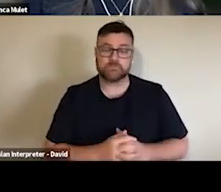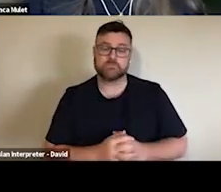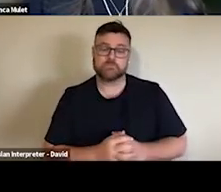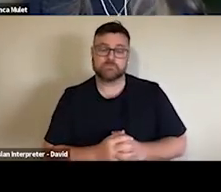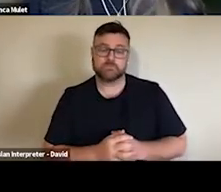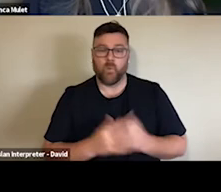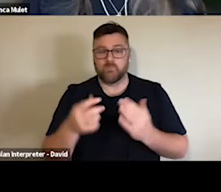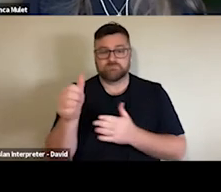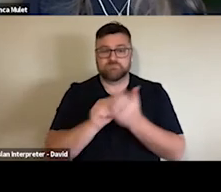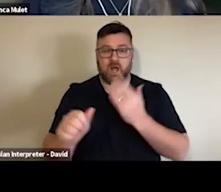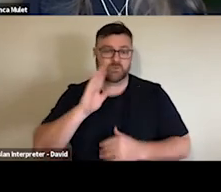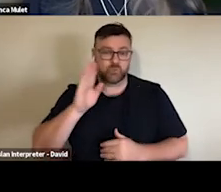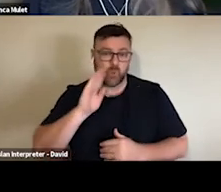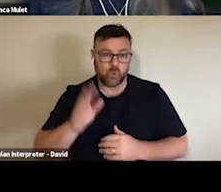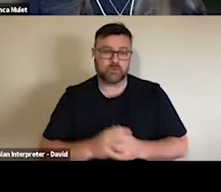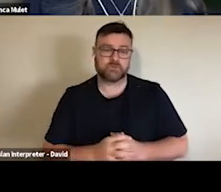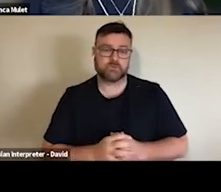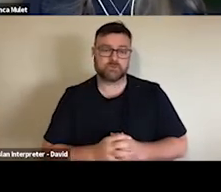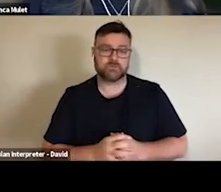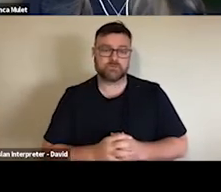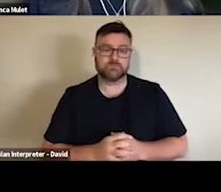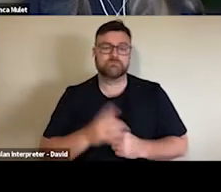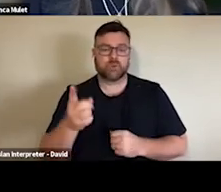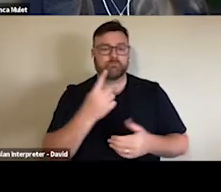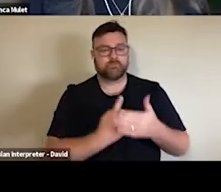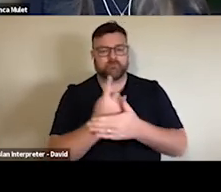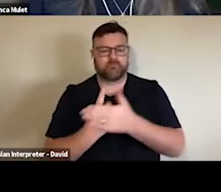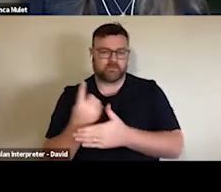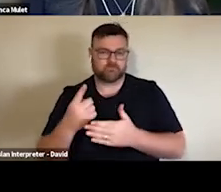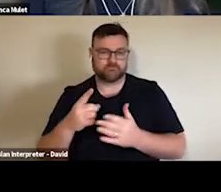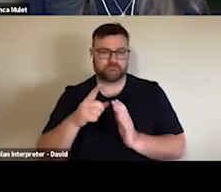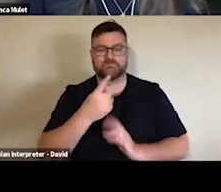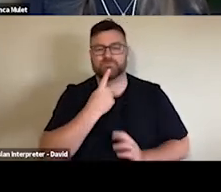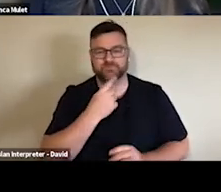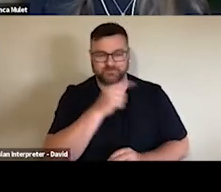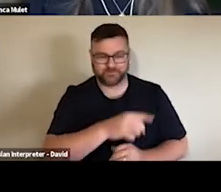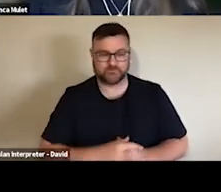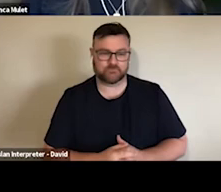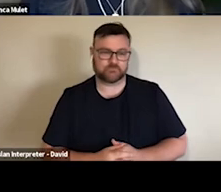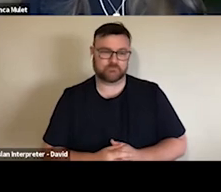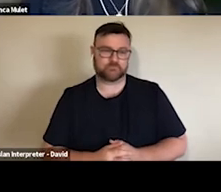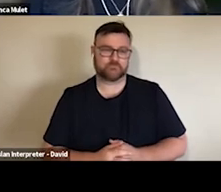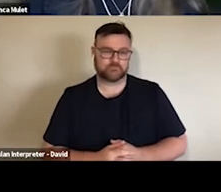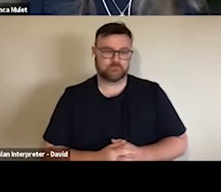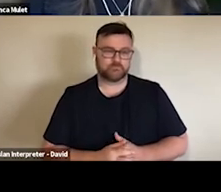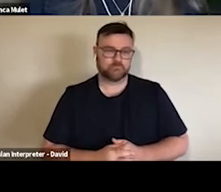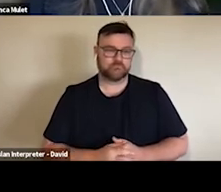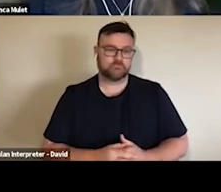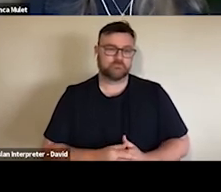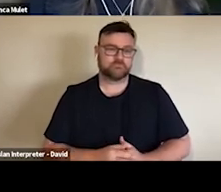I think there are definitely some things that I think will be interesting to see in the next iteration of results.